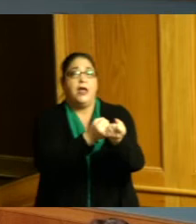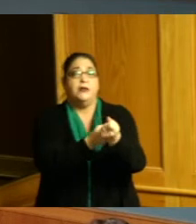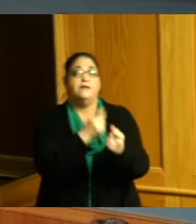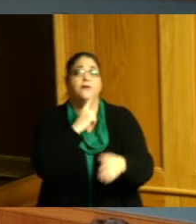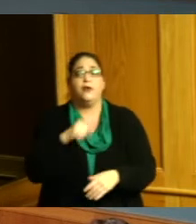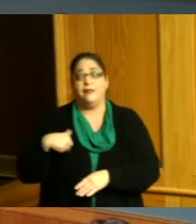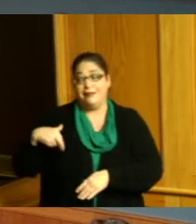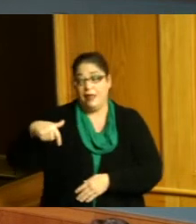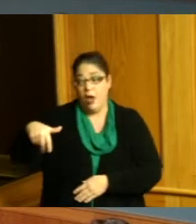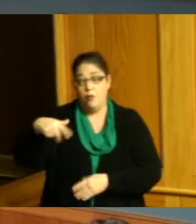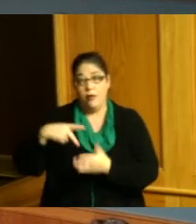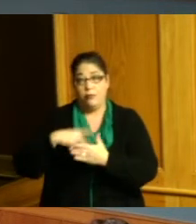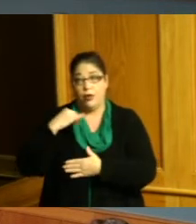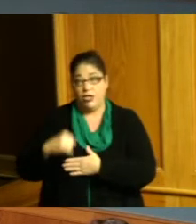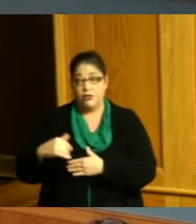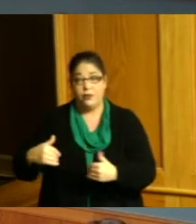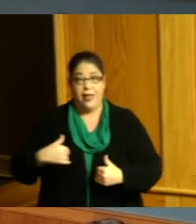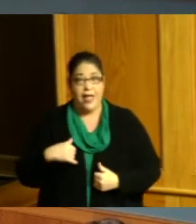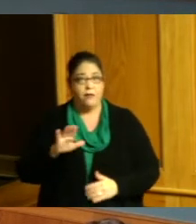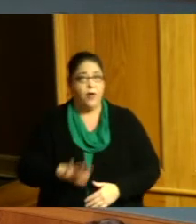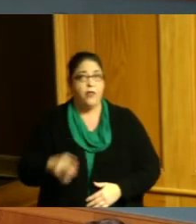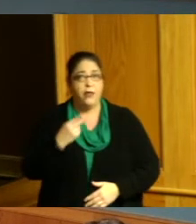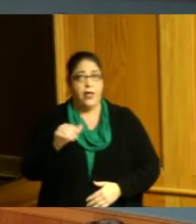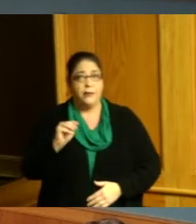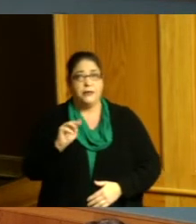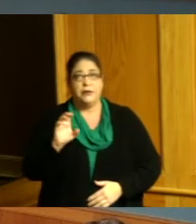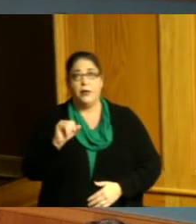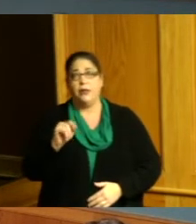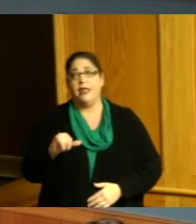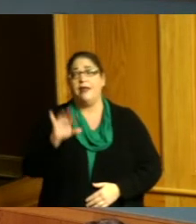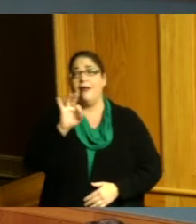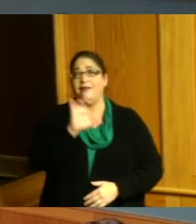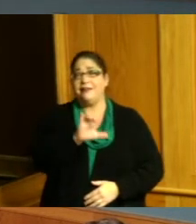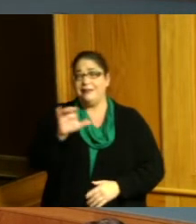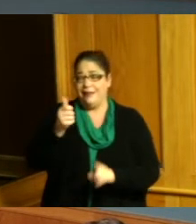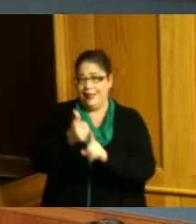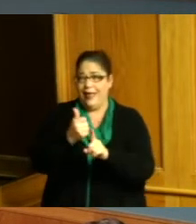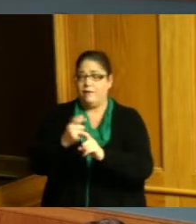sidewalk projects around Hamilton County because FCC has made great contributions they brought in